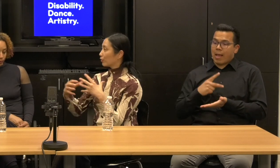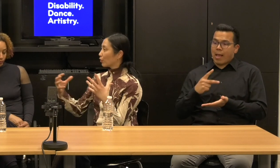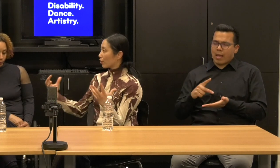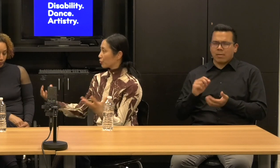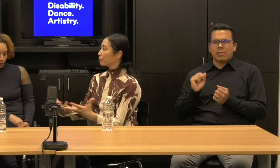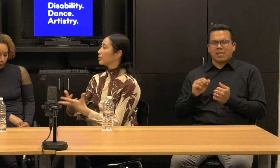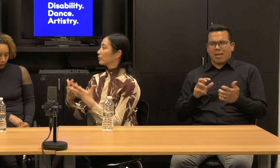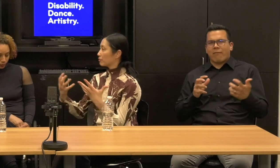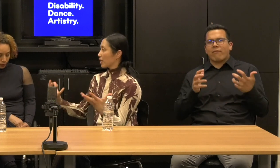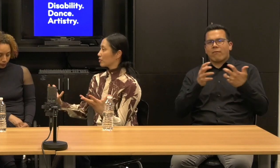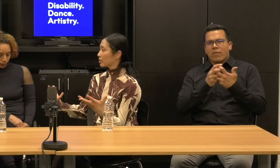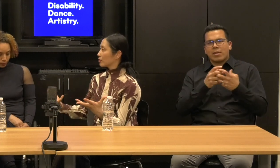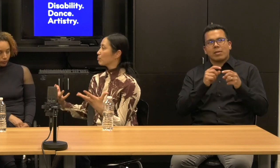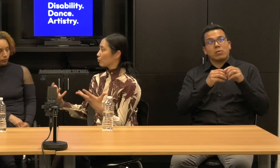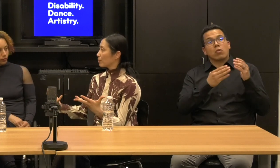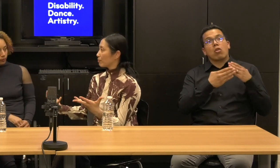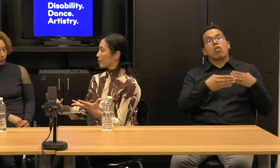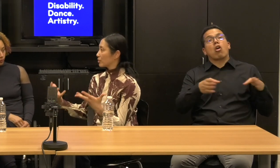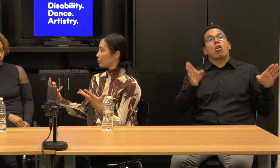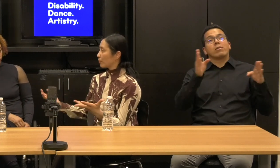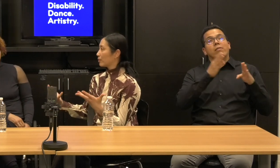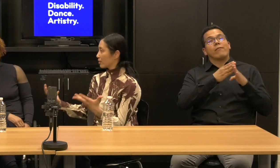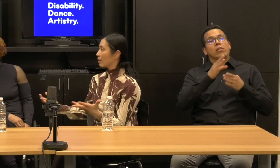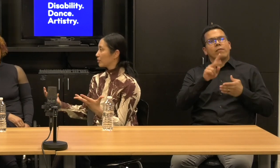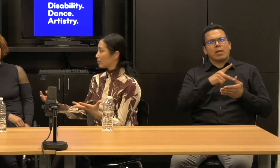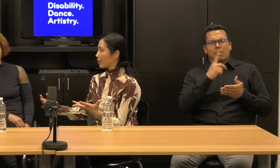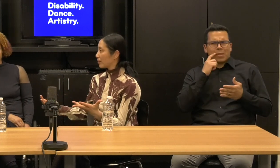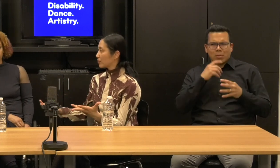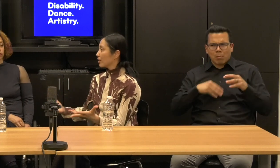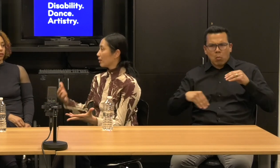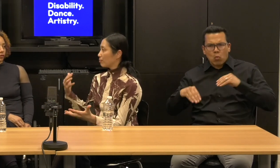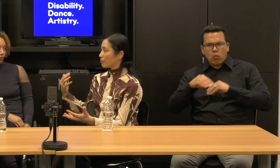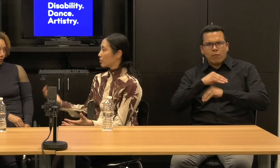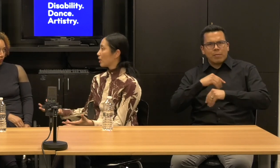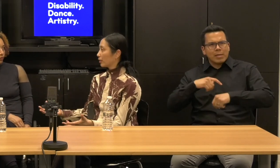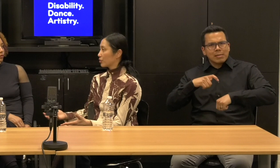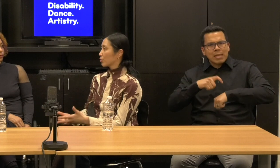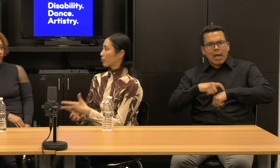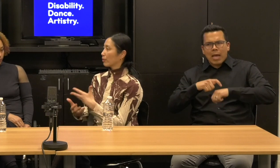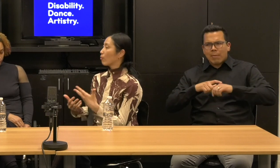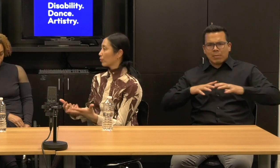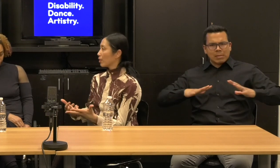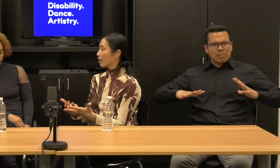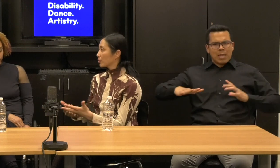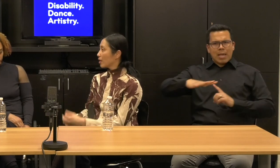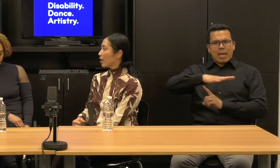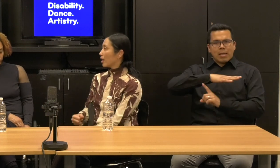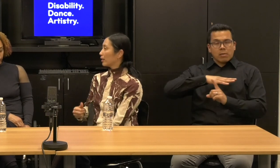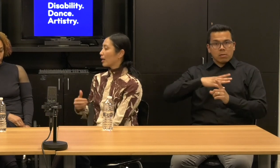the larger field of dance, movement based movement in time and space and maybe telling a story or not.